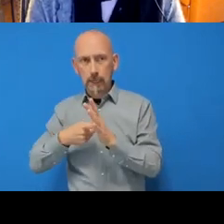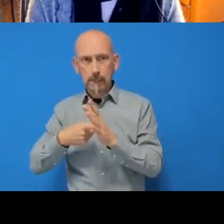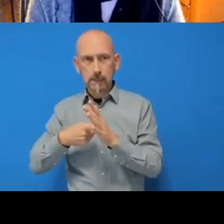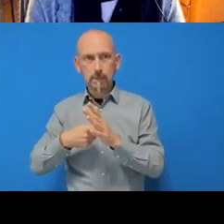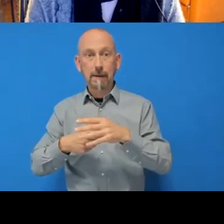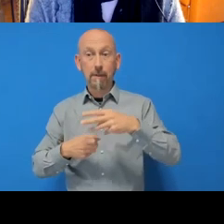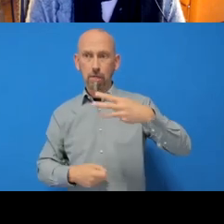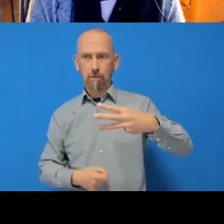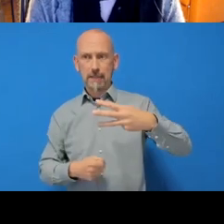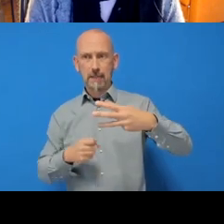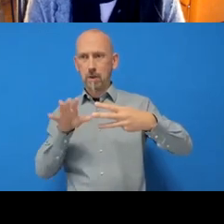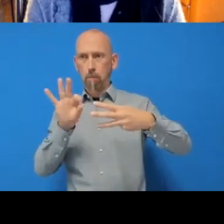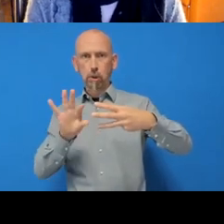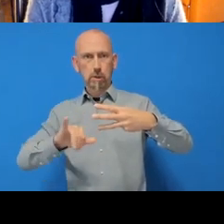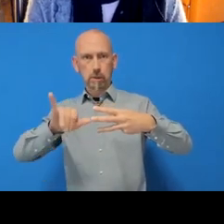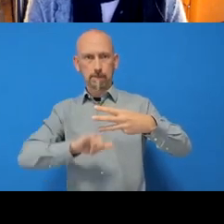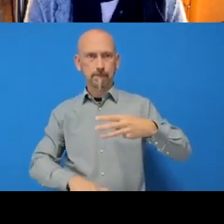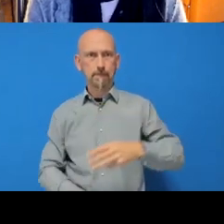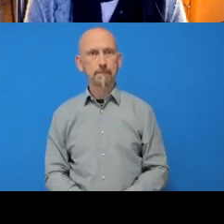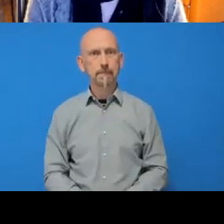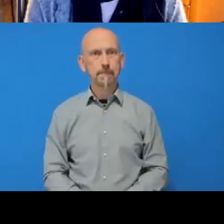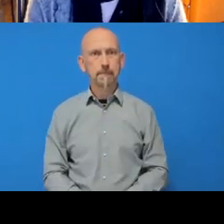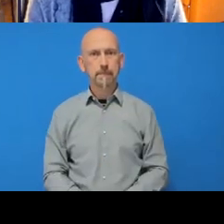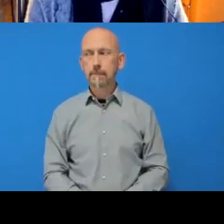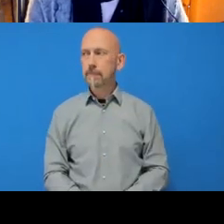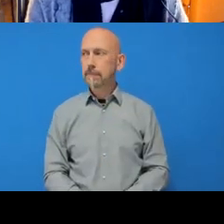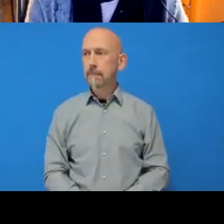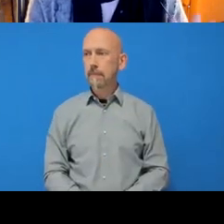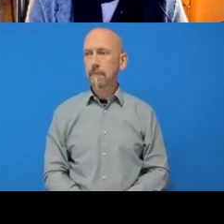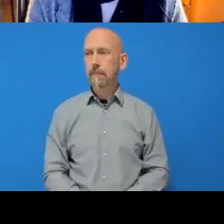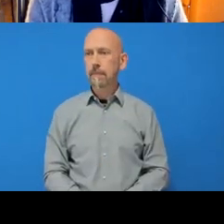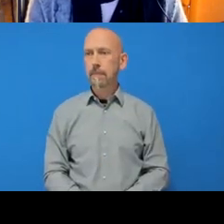when R decides to cooperate! So depending on your circumstances, what